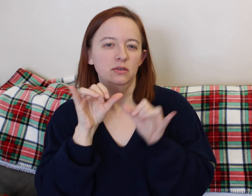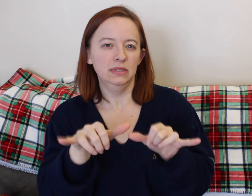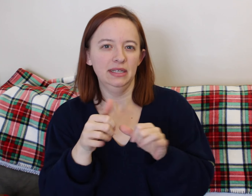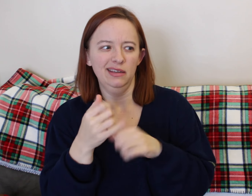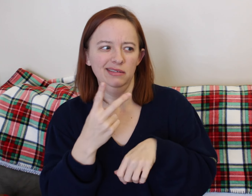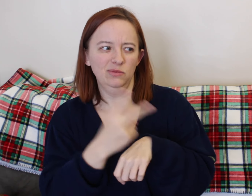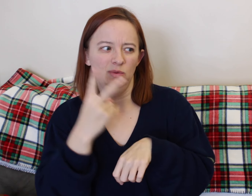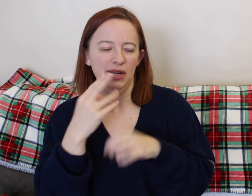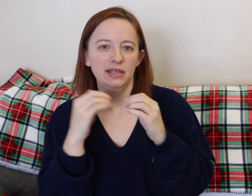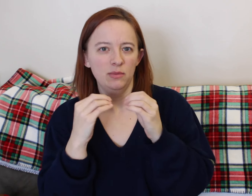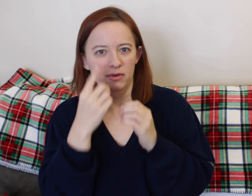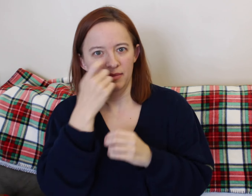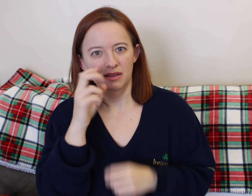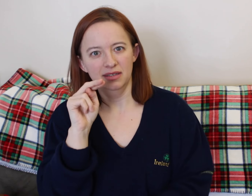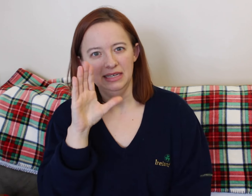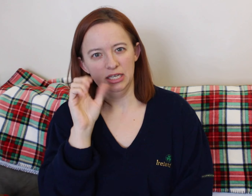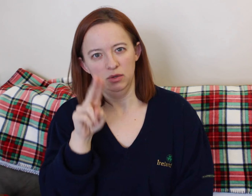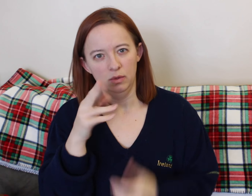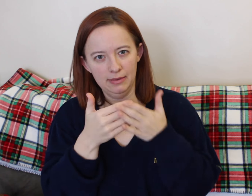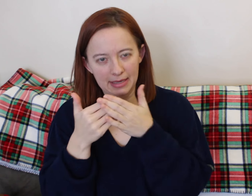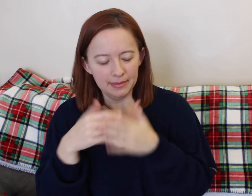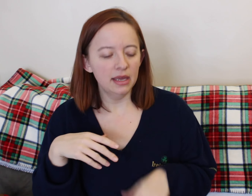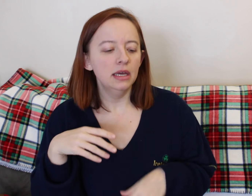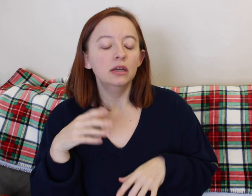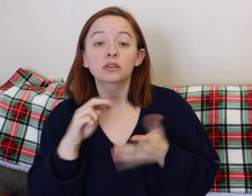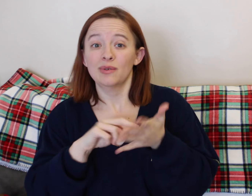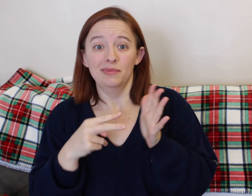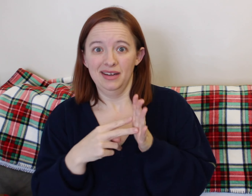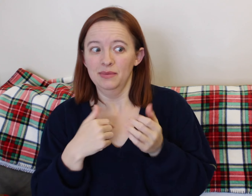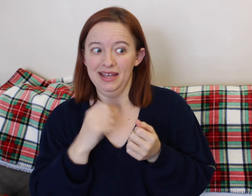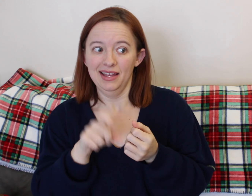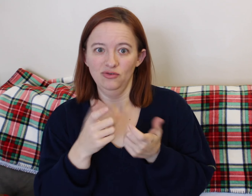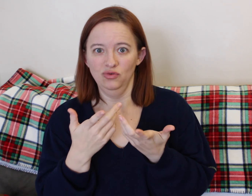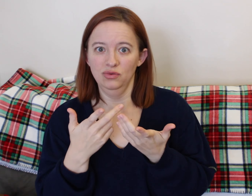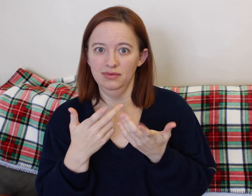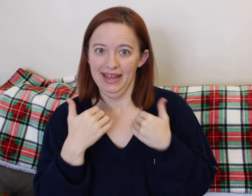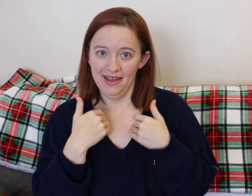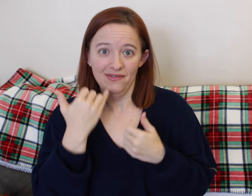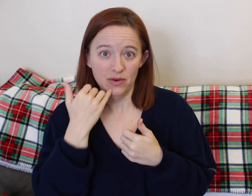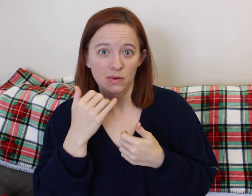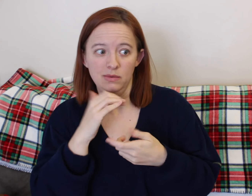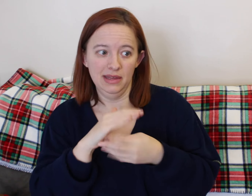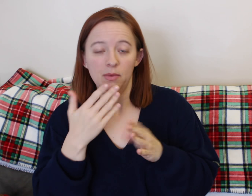Plus also a multi-USB like charger/plug. Both of those are a definite YES!